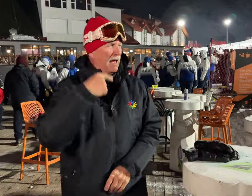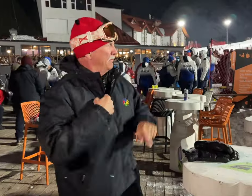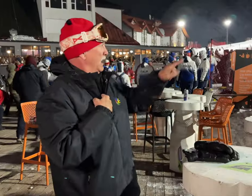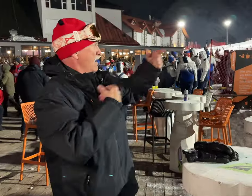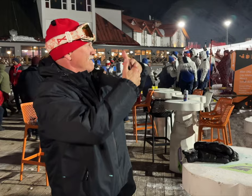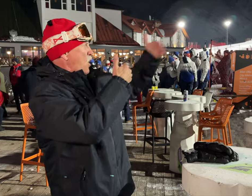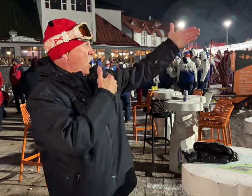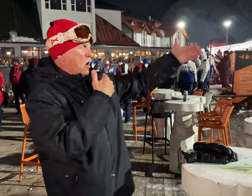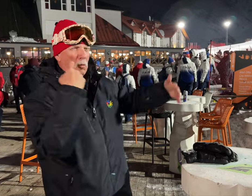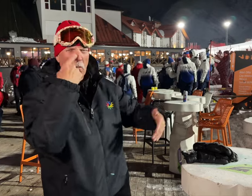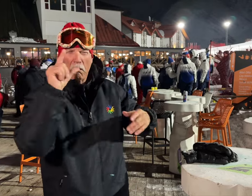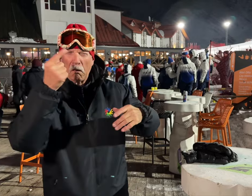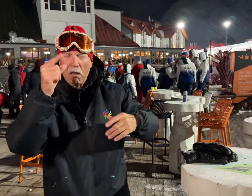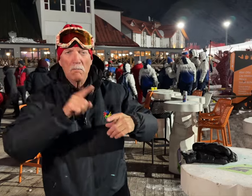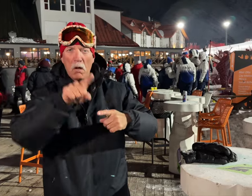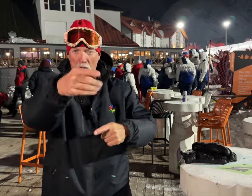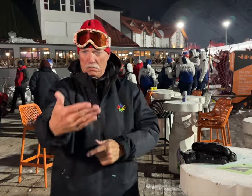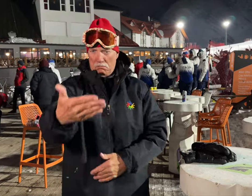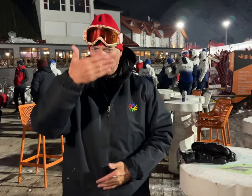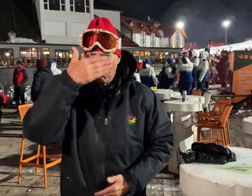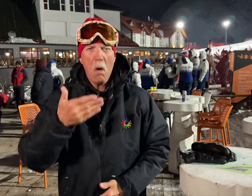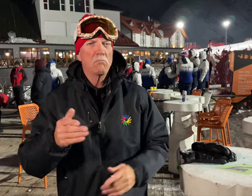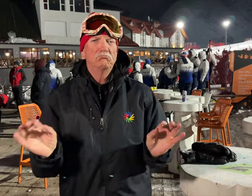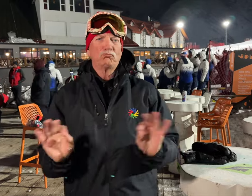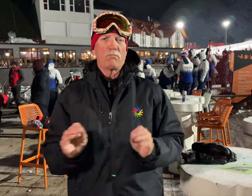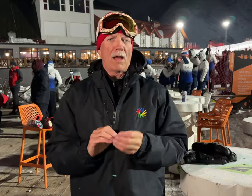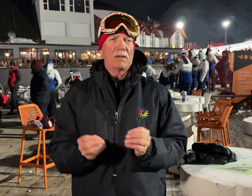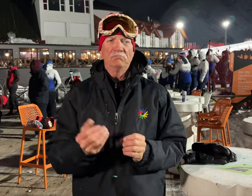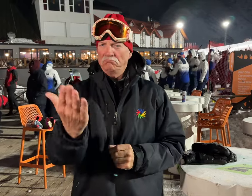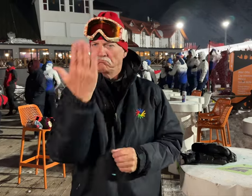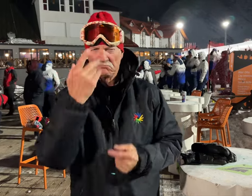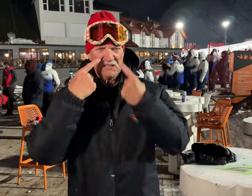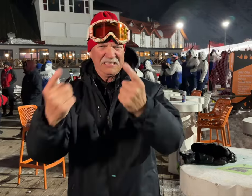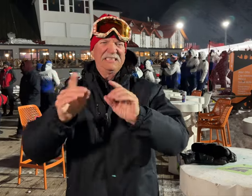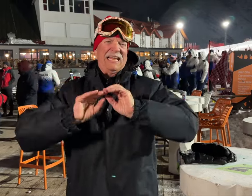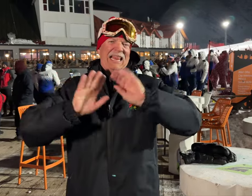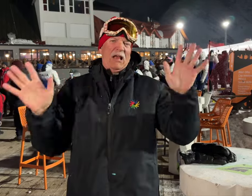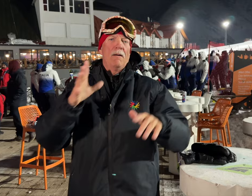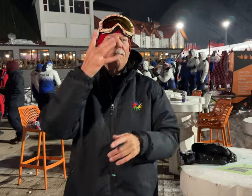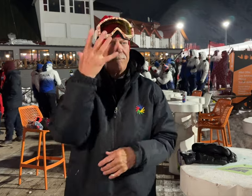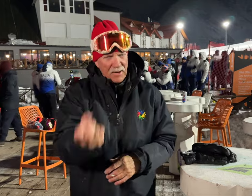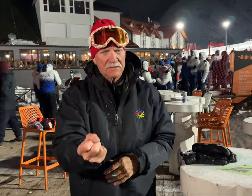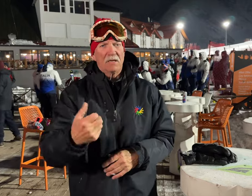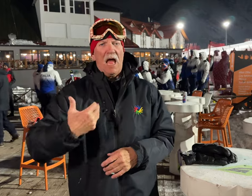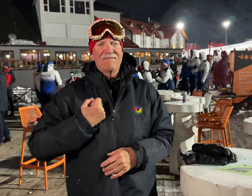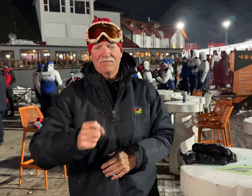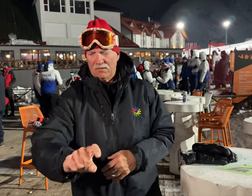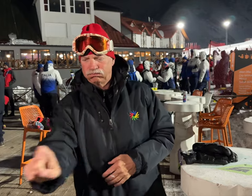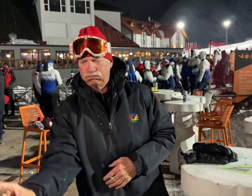[Dwight]: You would think it's far from here but it's nearer than you would expect. We can see the slopes clearly. We sprayed color lines